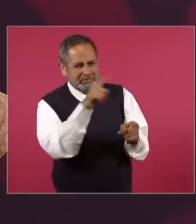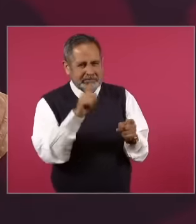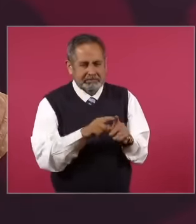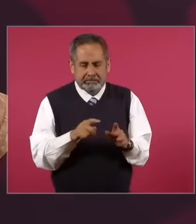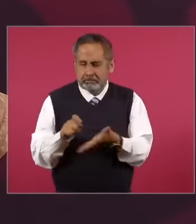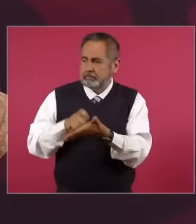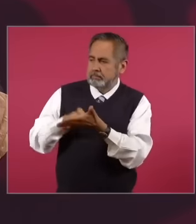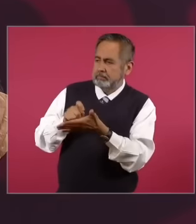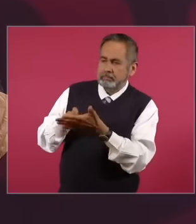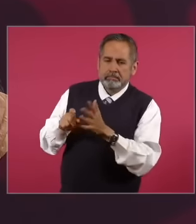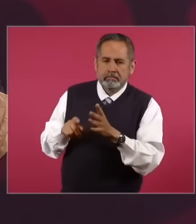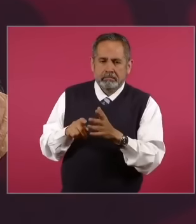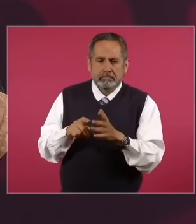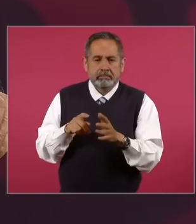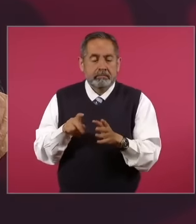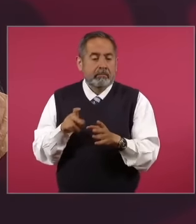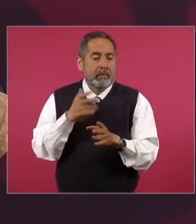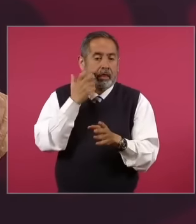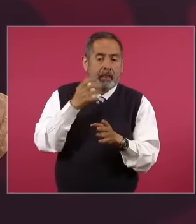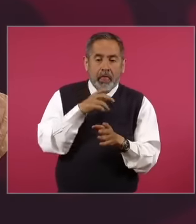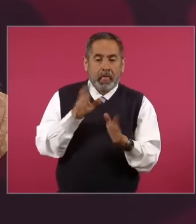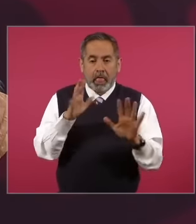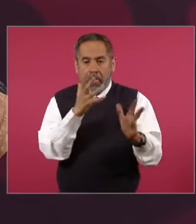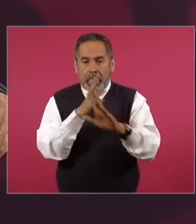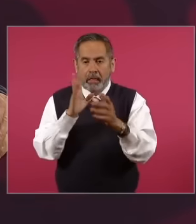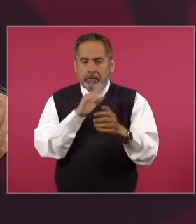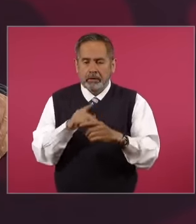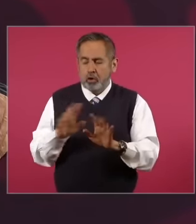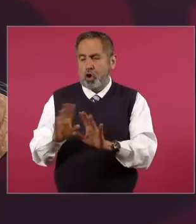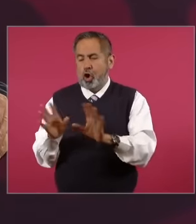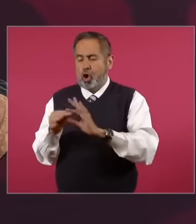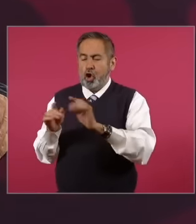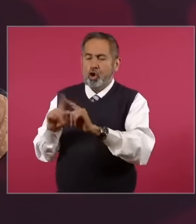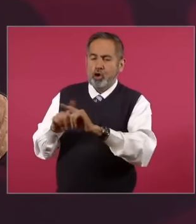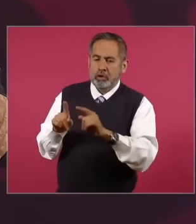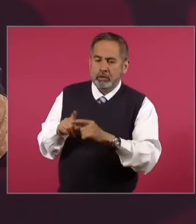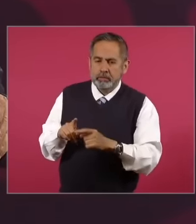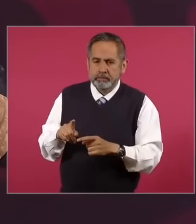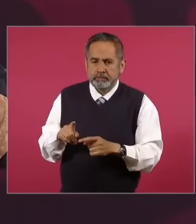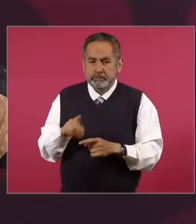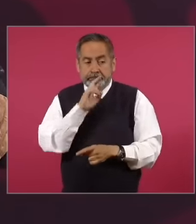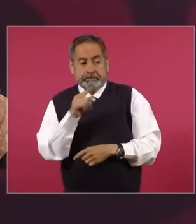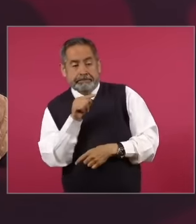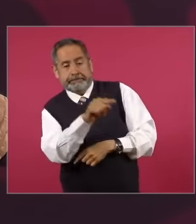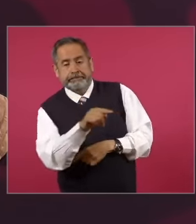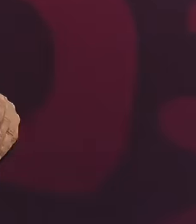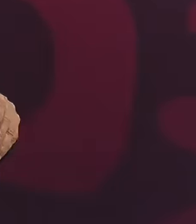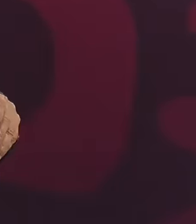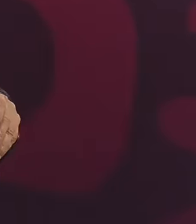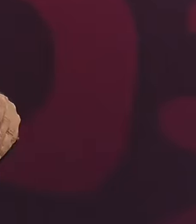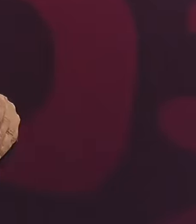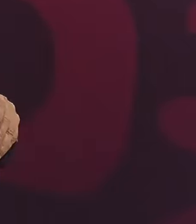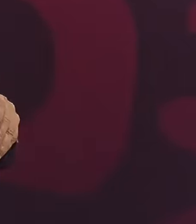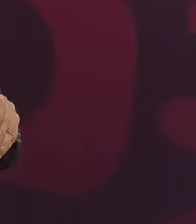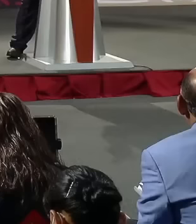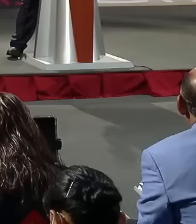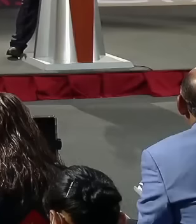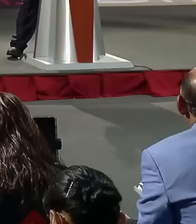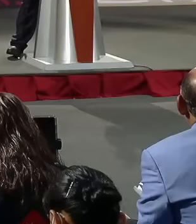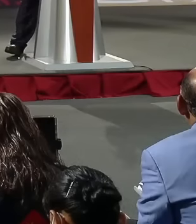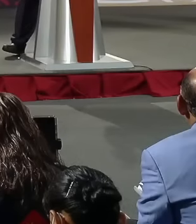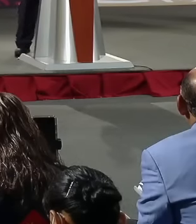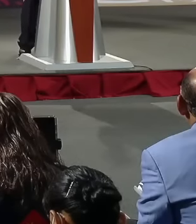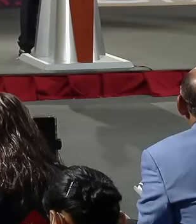they lurch and says it's not better Aguilar Camín who talks about Dictatorship then